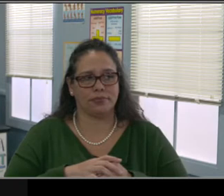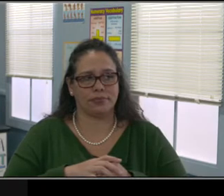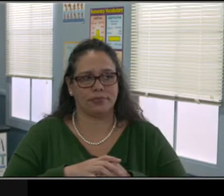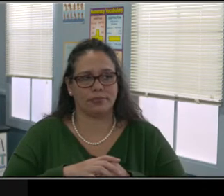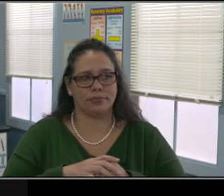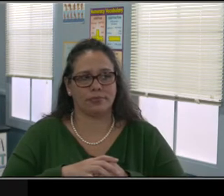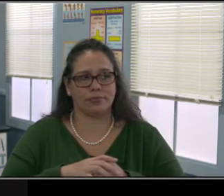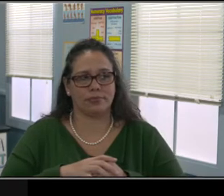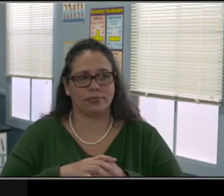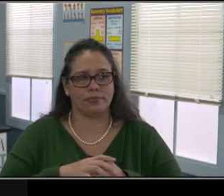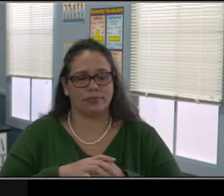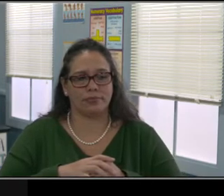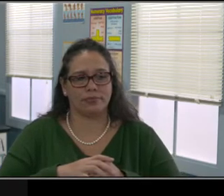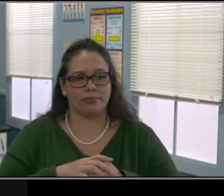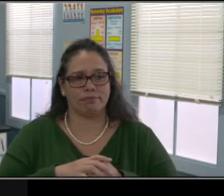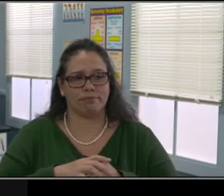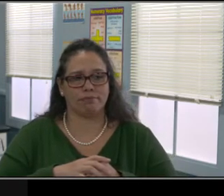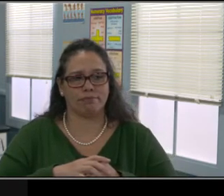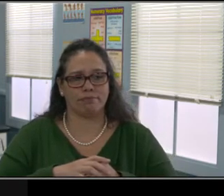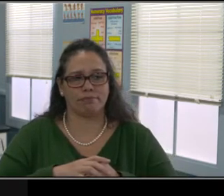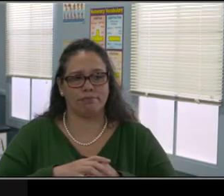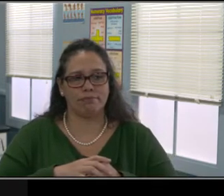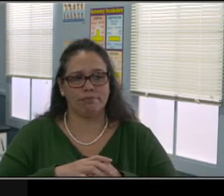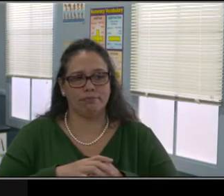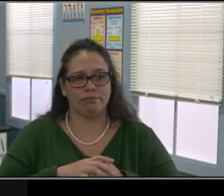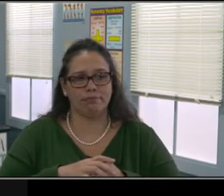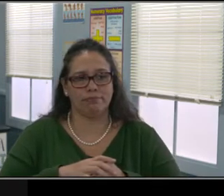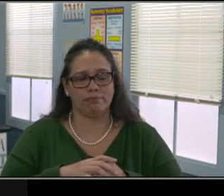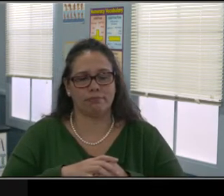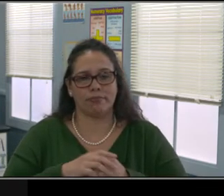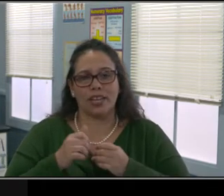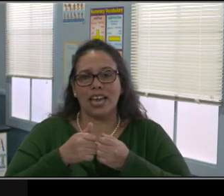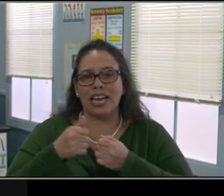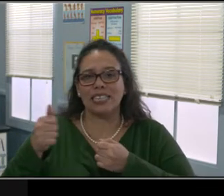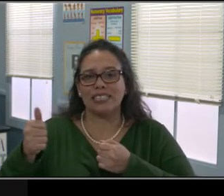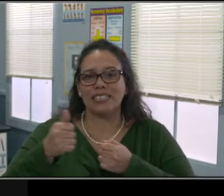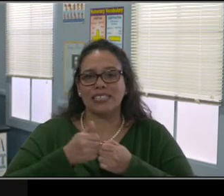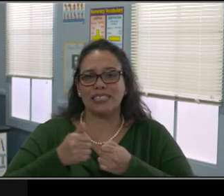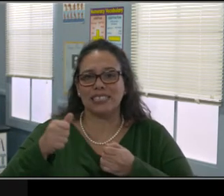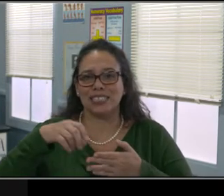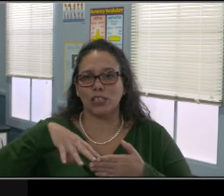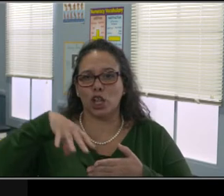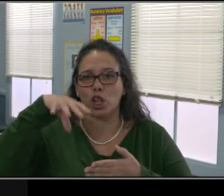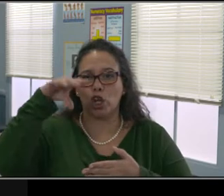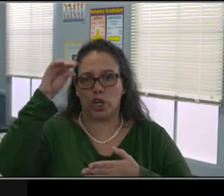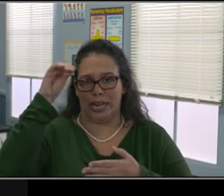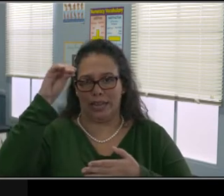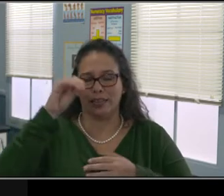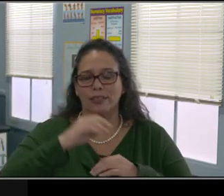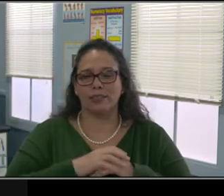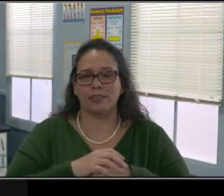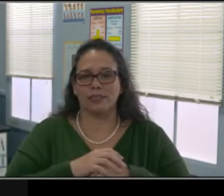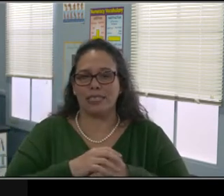Building a positive environment in the home, okay? They're home with you now more than ever.